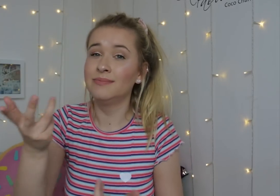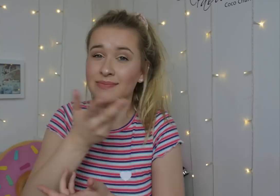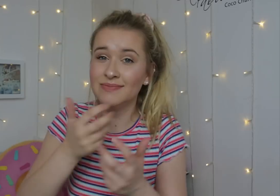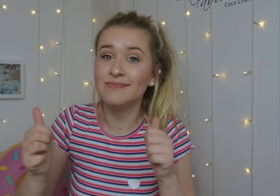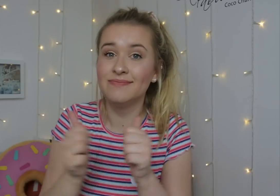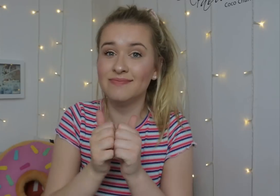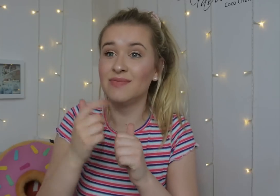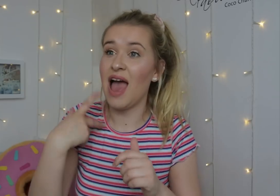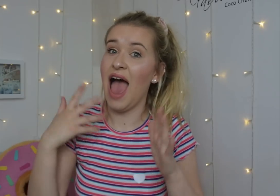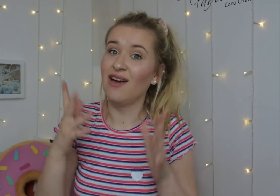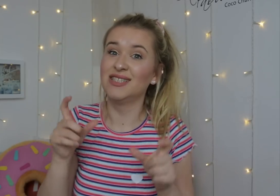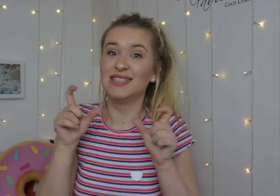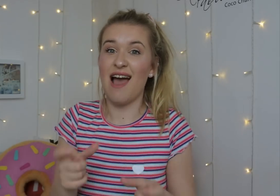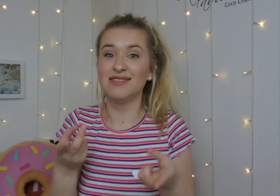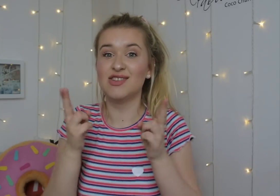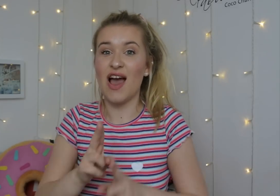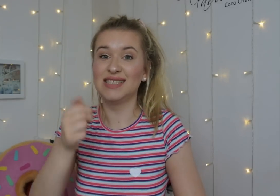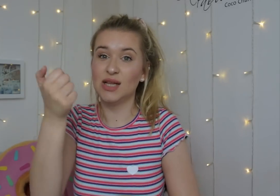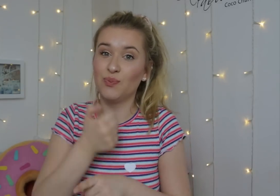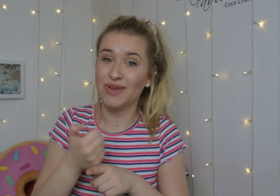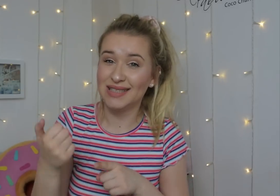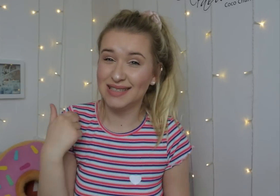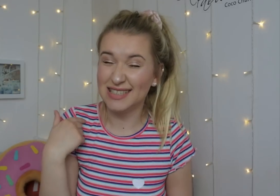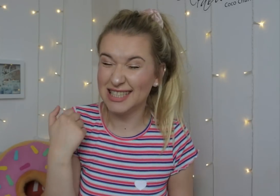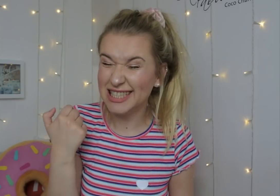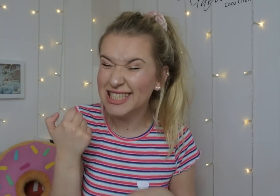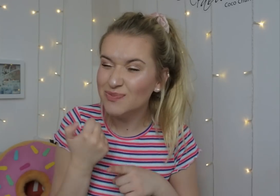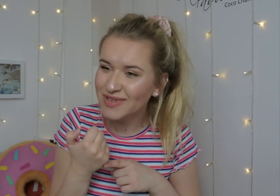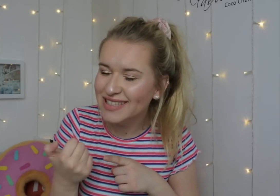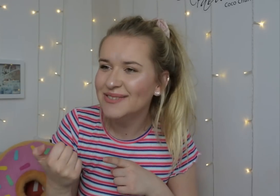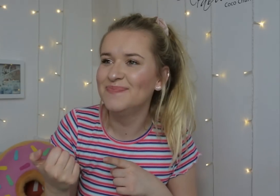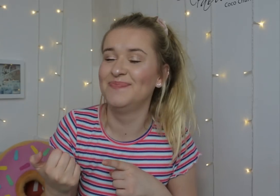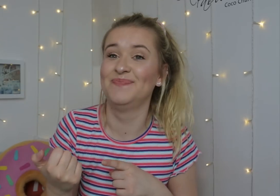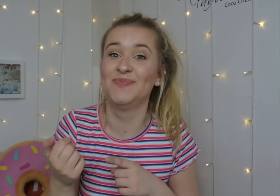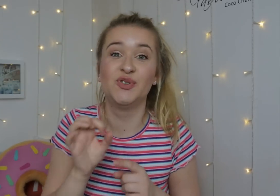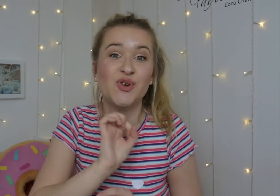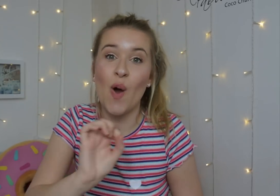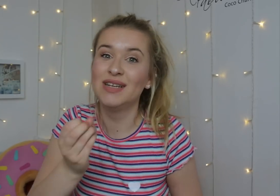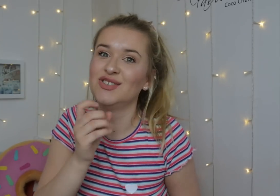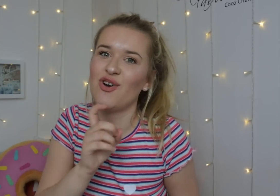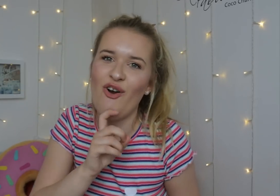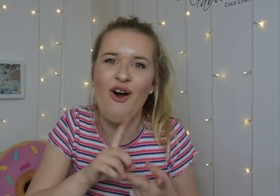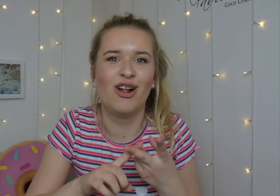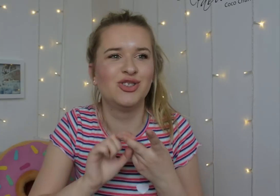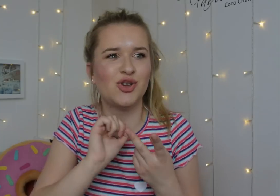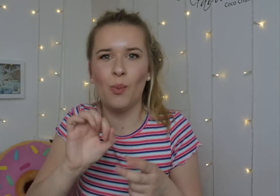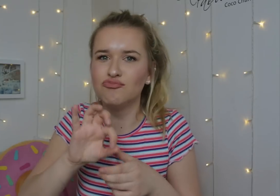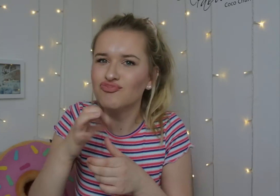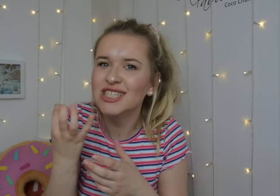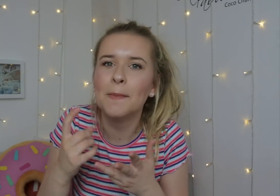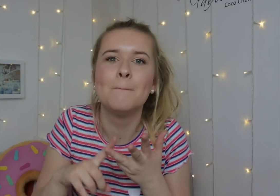I've agreed to stay on a FODMAP diet strictly for 6 weeks, food I can't eat includes no chocolate, crisps etc.